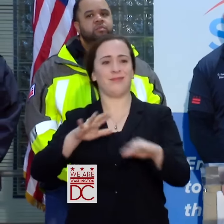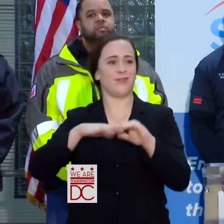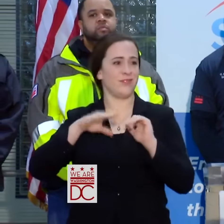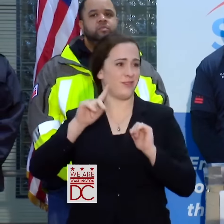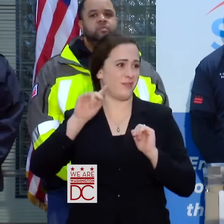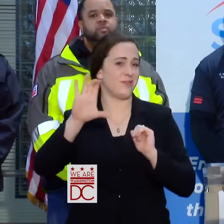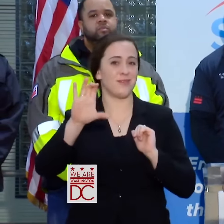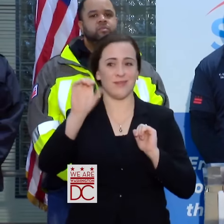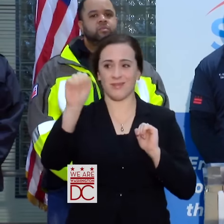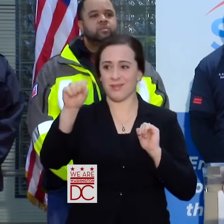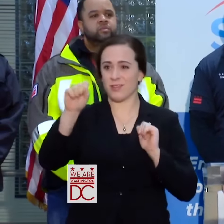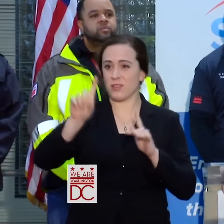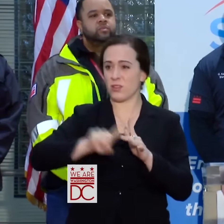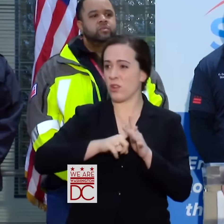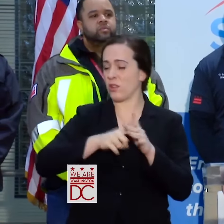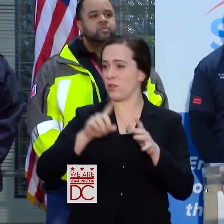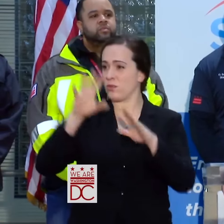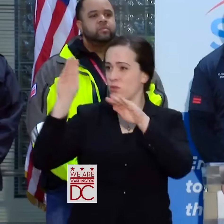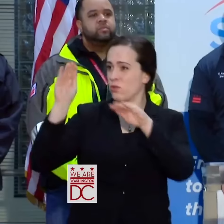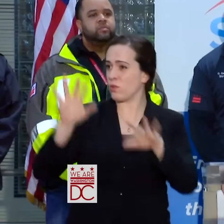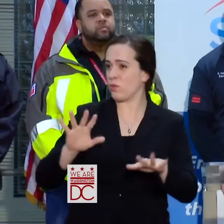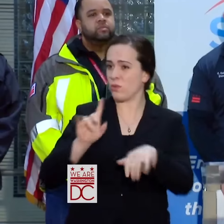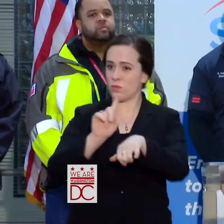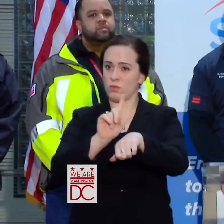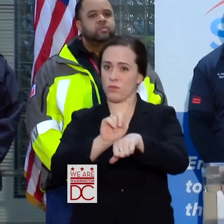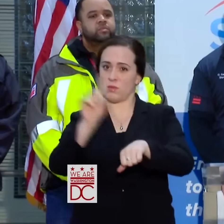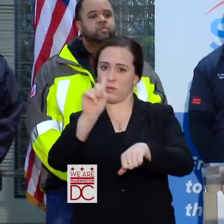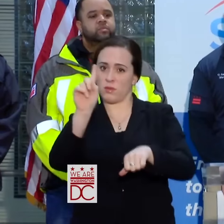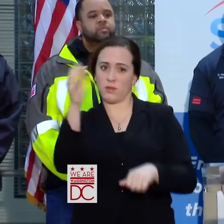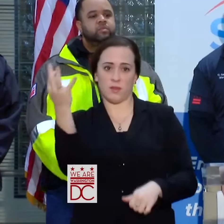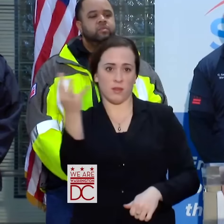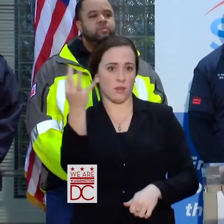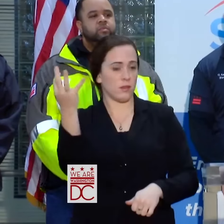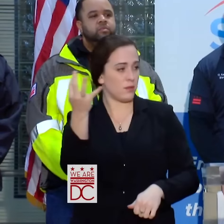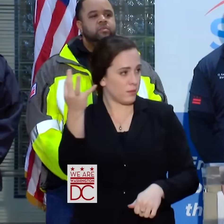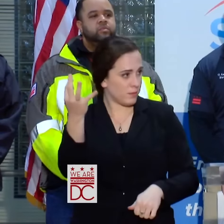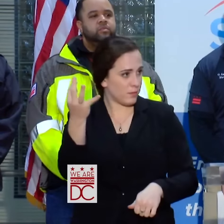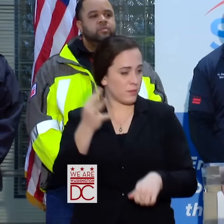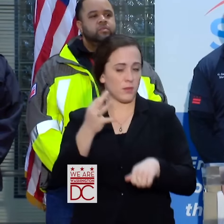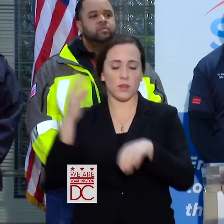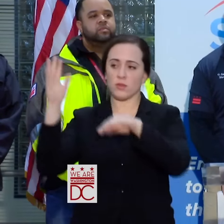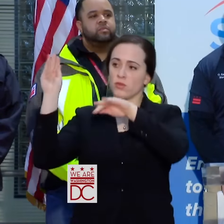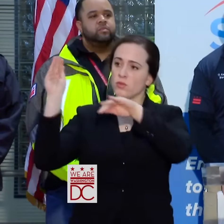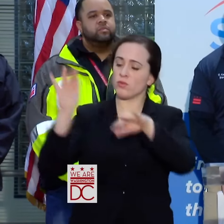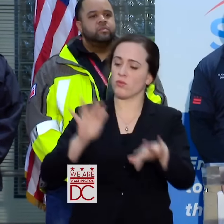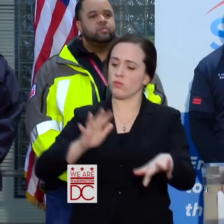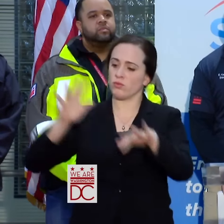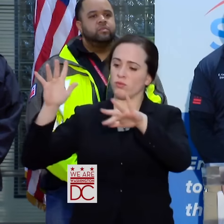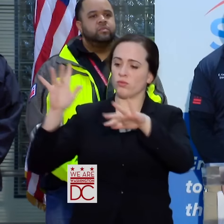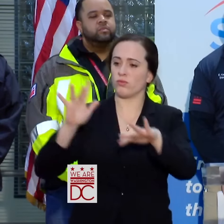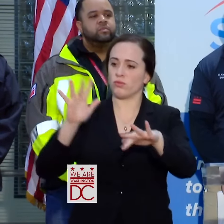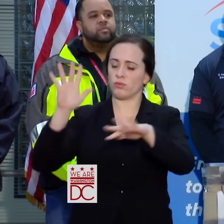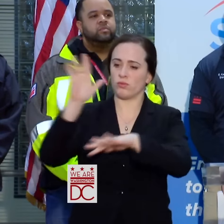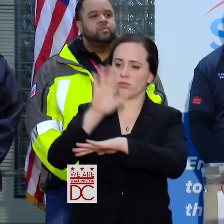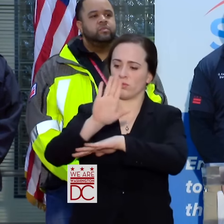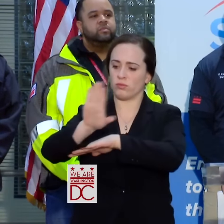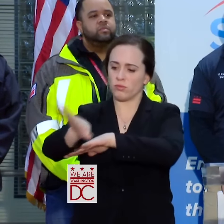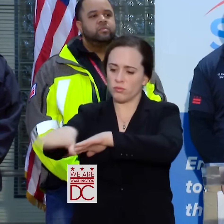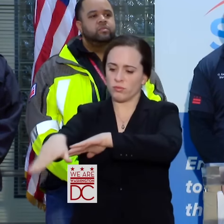00 P.M. ON FRIDAY. IT SNOWED ALL THE AFTERNOON, EVENING, ALL NIGHT, AND IT